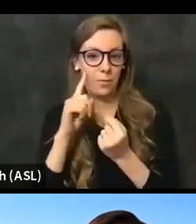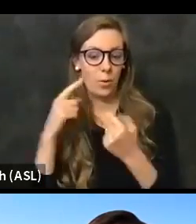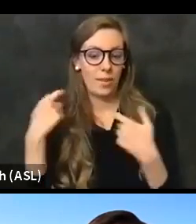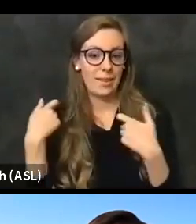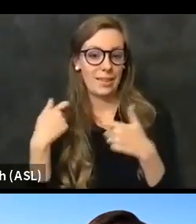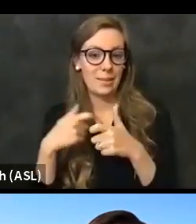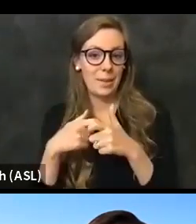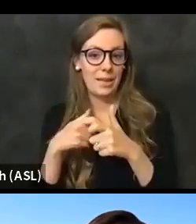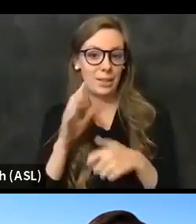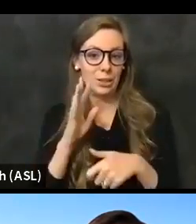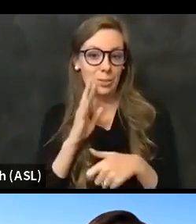Gilbert.